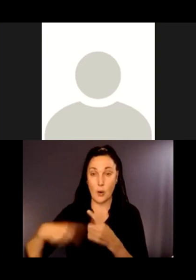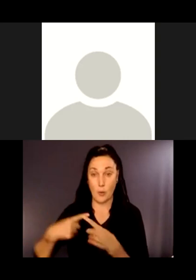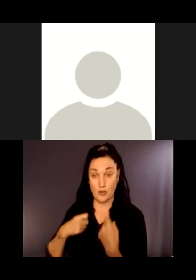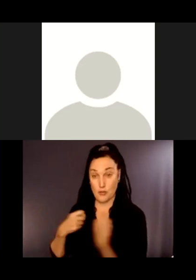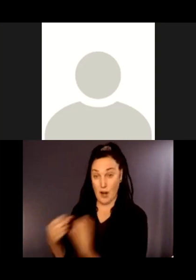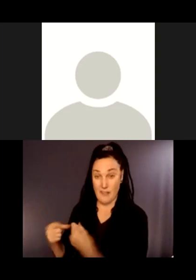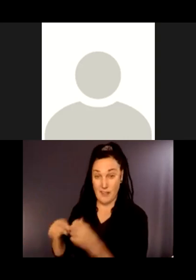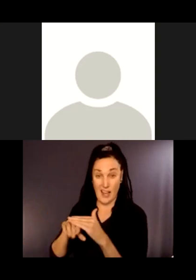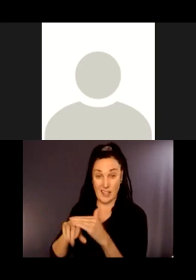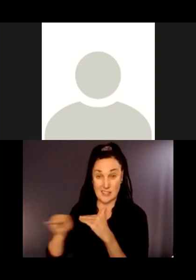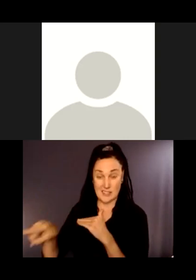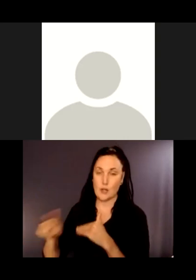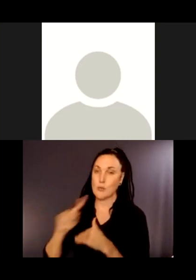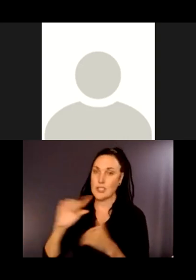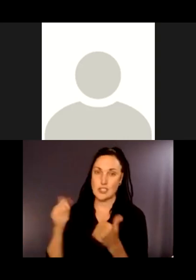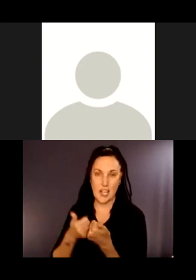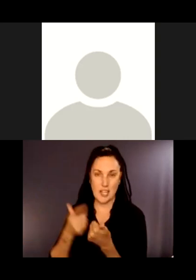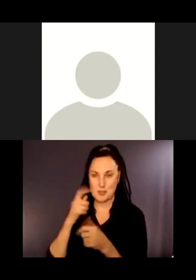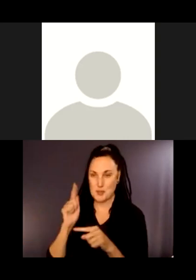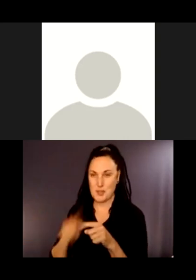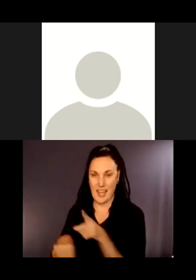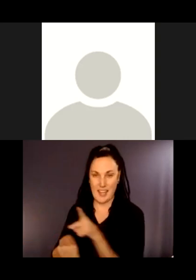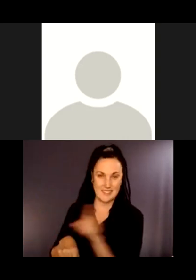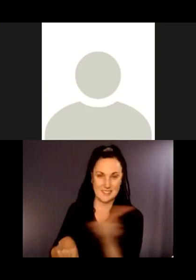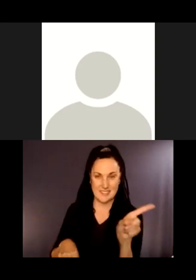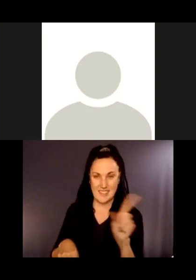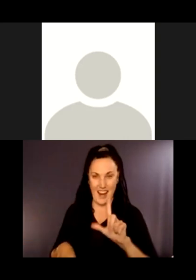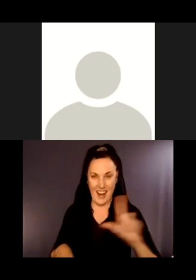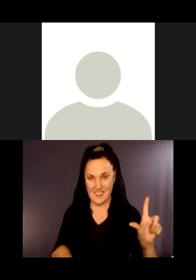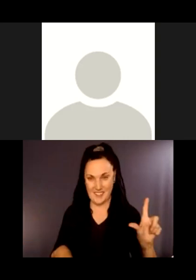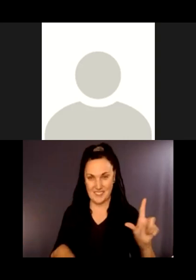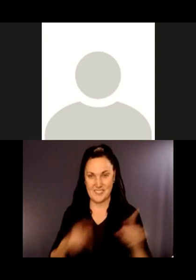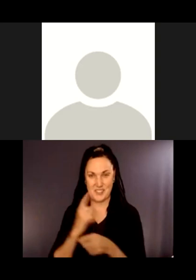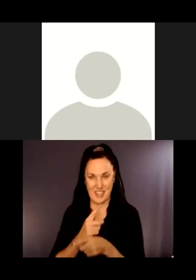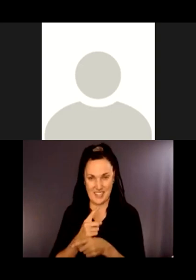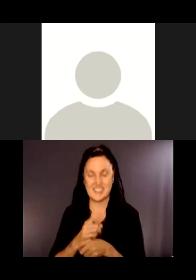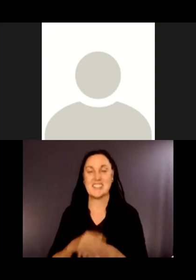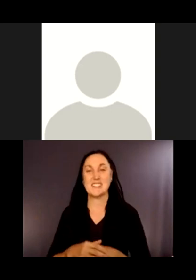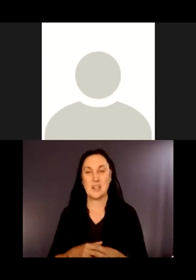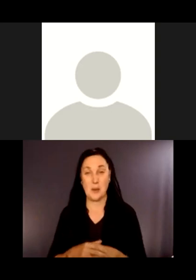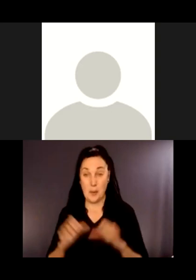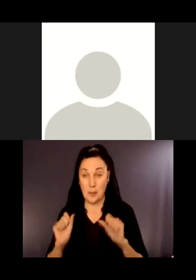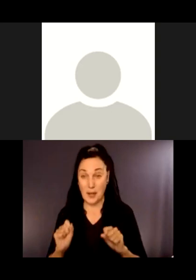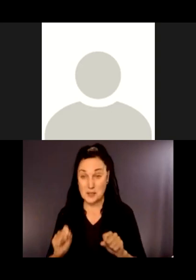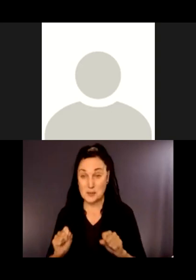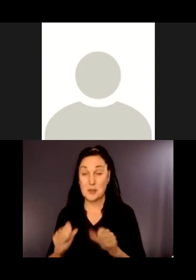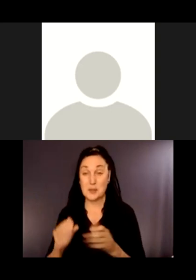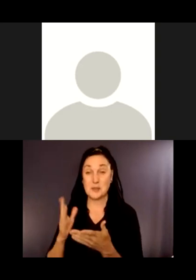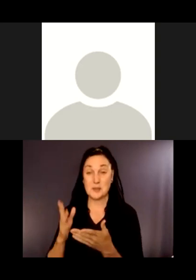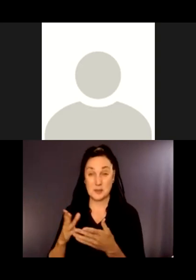left turn into the parking area is allowed. Very true. Would it be possible to put in a two-way turn lane in Coal Creek